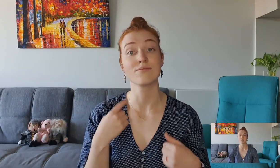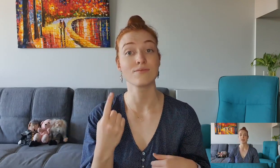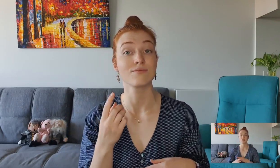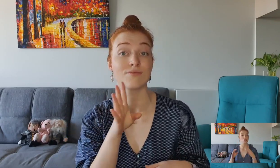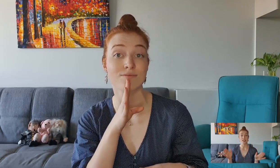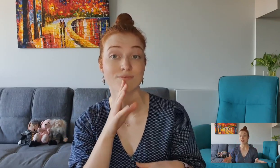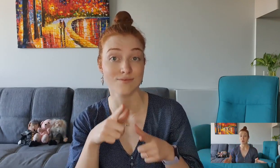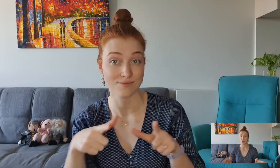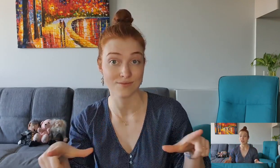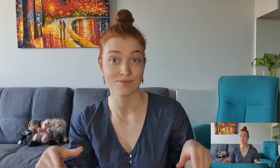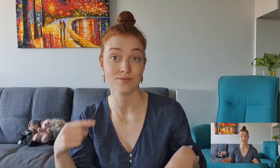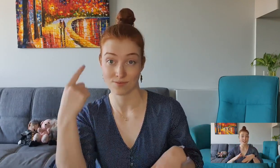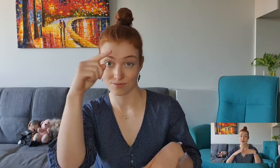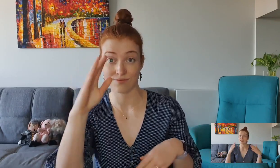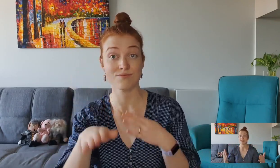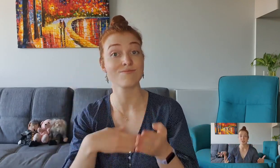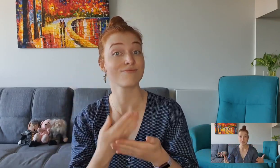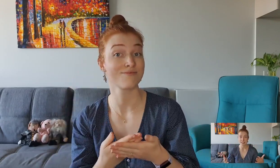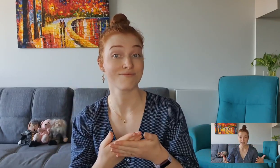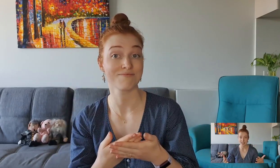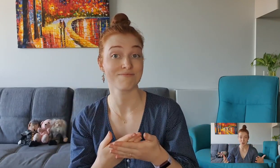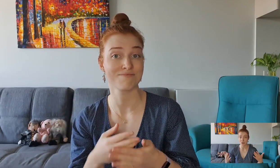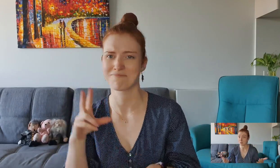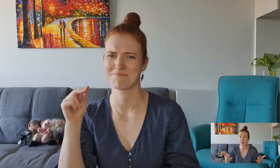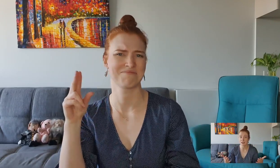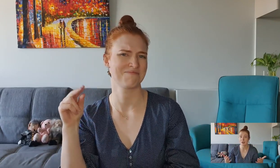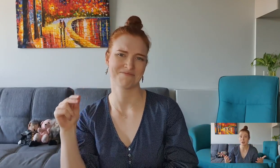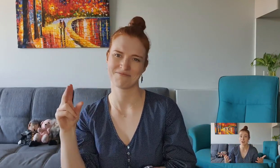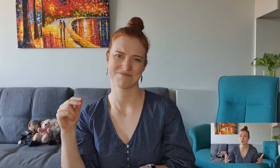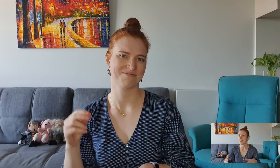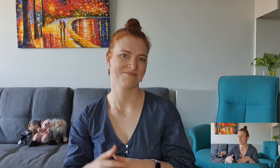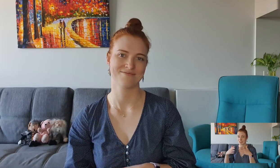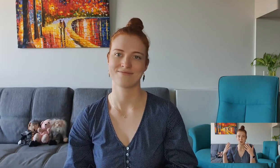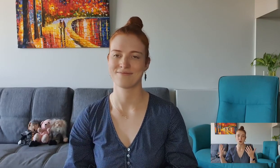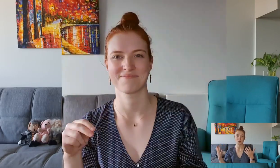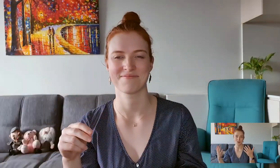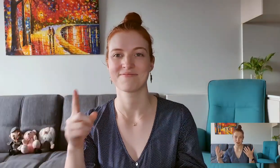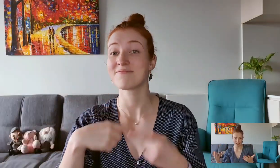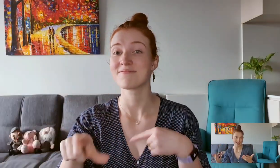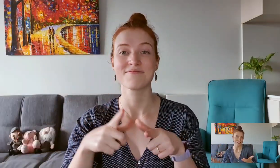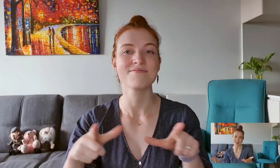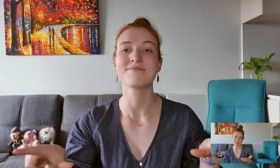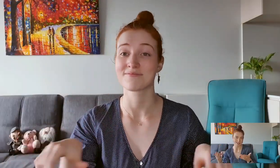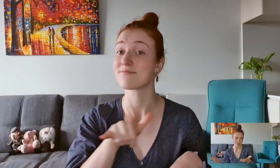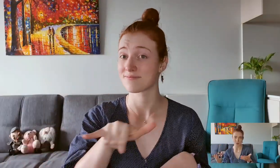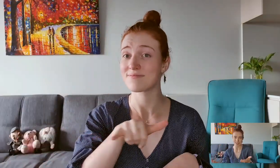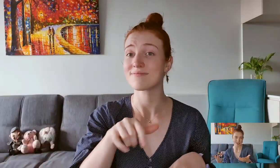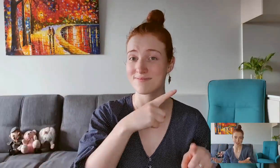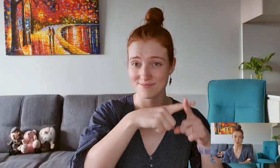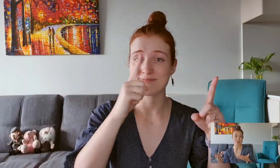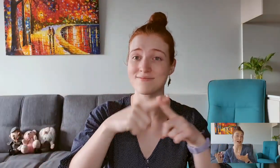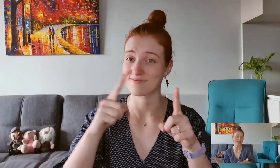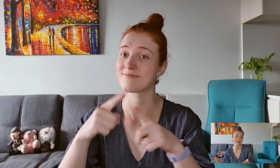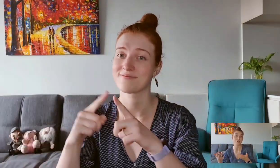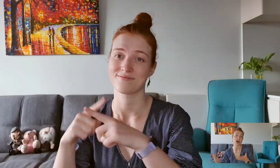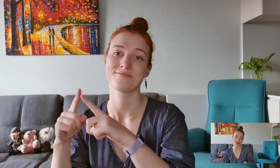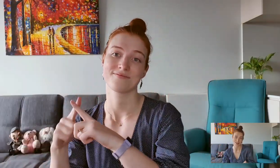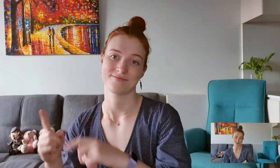Just like the world doesn't have a single international spoken language It's not the case that there's a single international sign language either